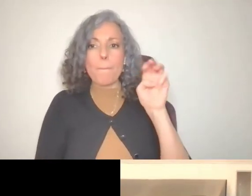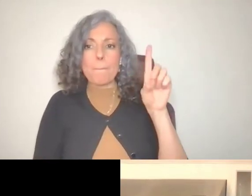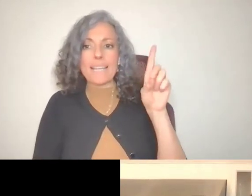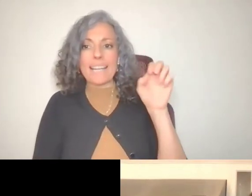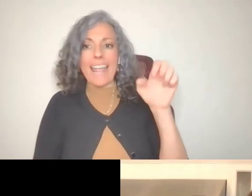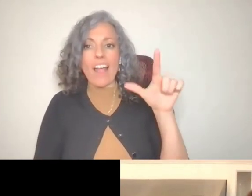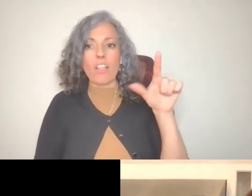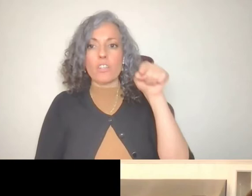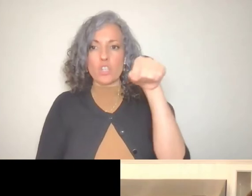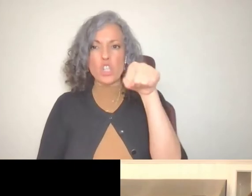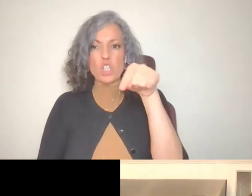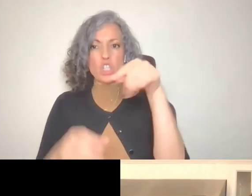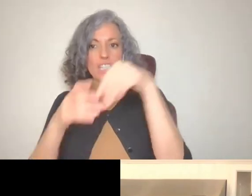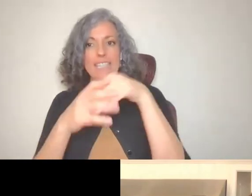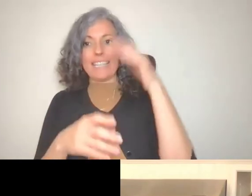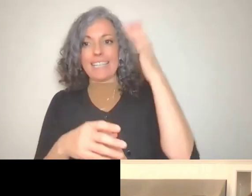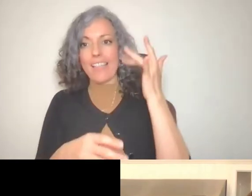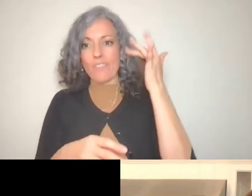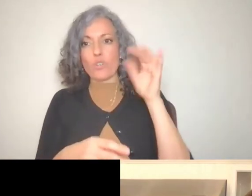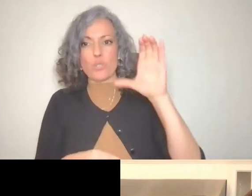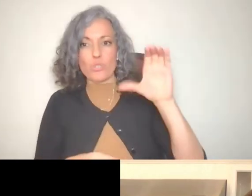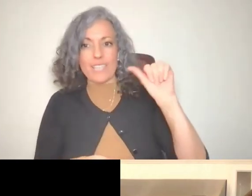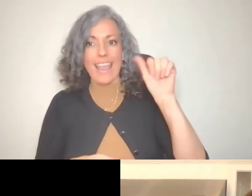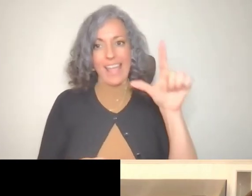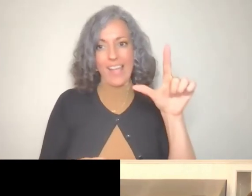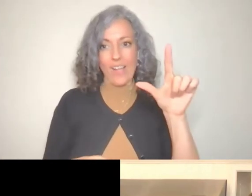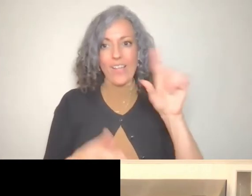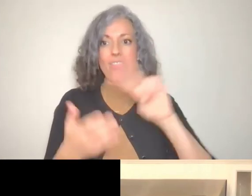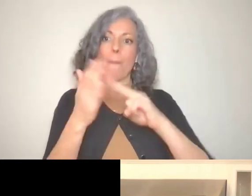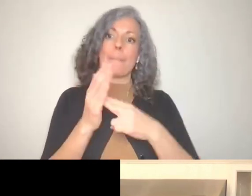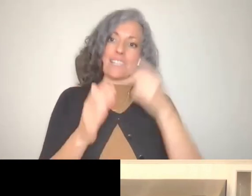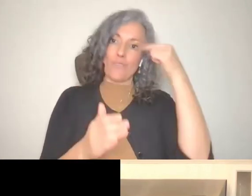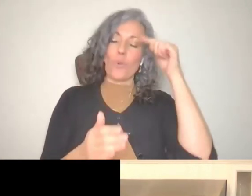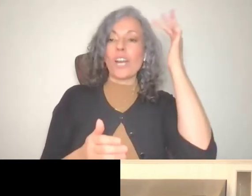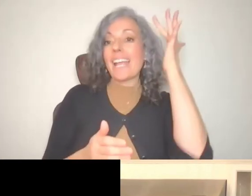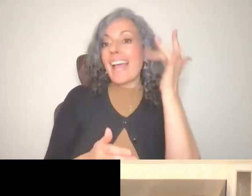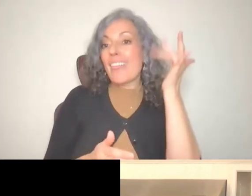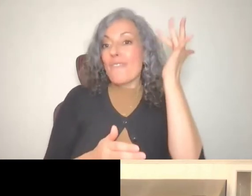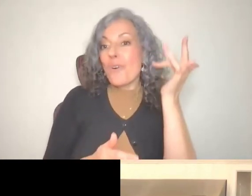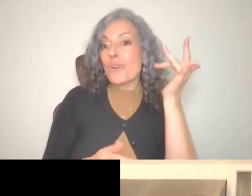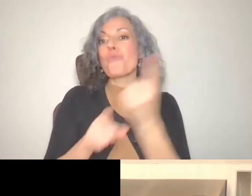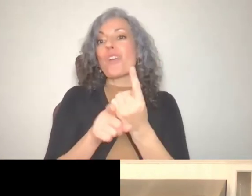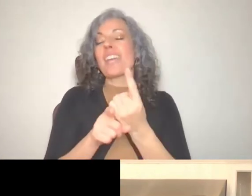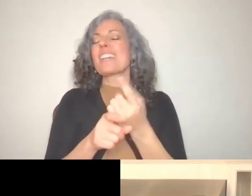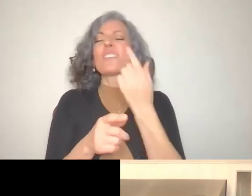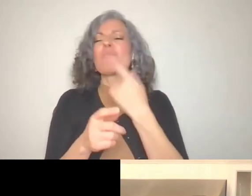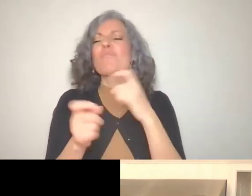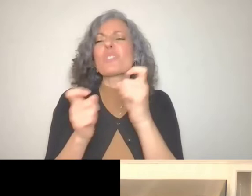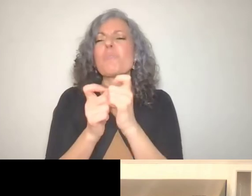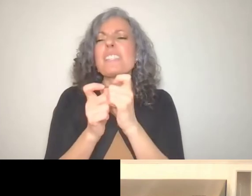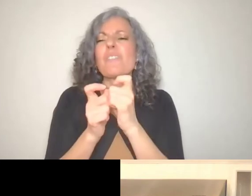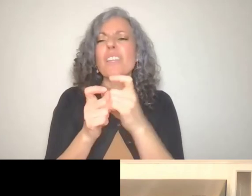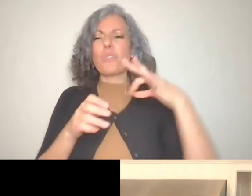So the c a l at the end of medical actually stands for California, right? What exactly are those benefits for a national audience?